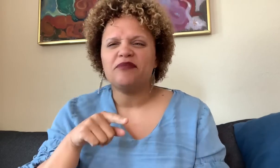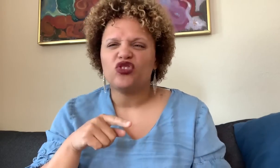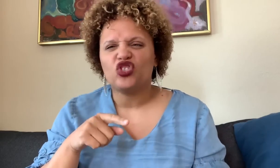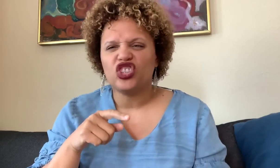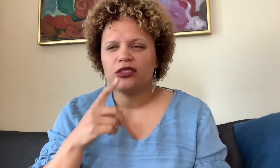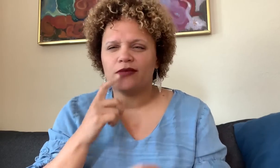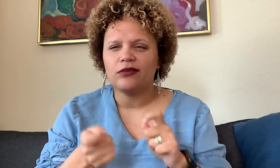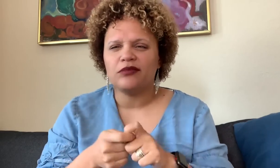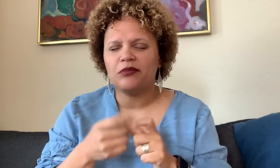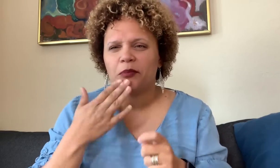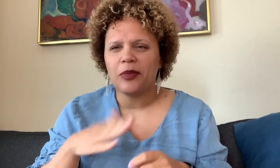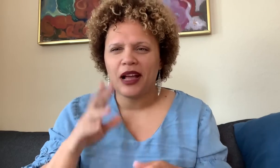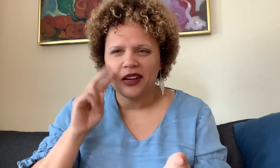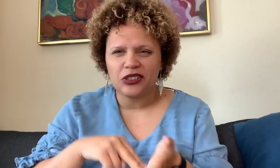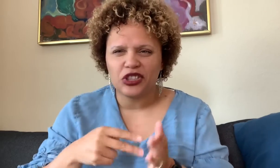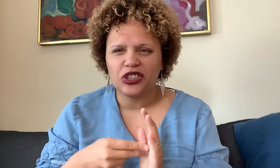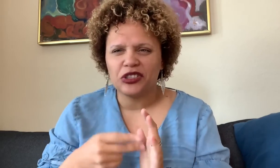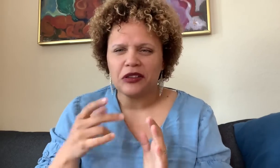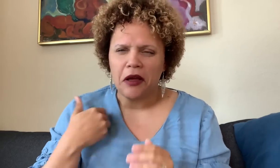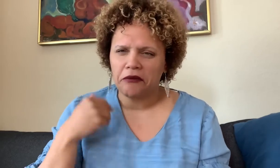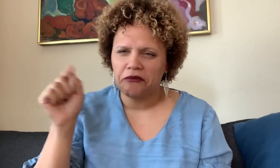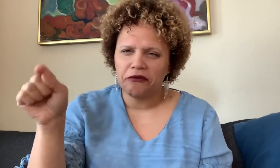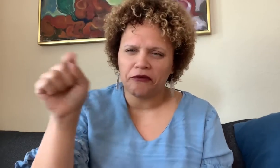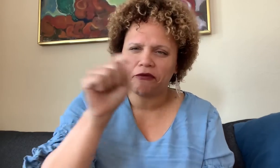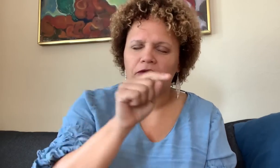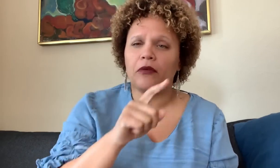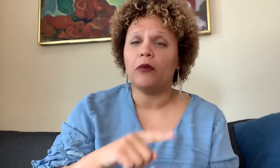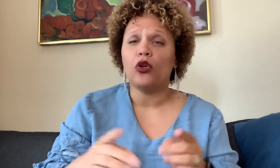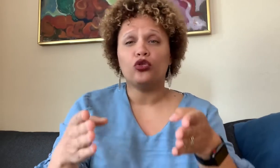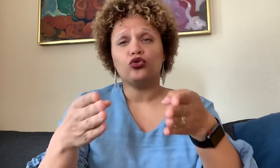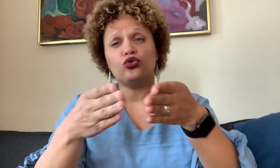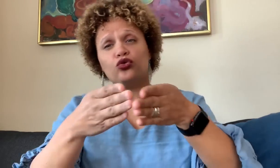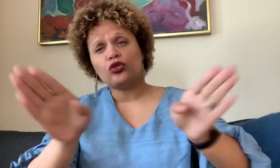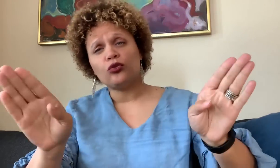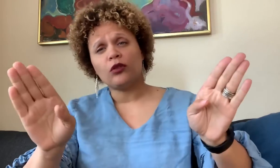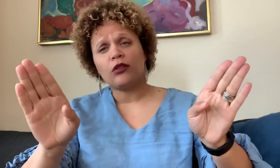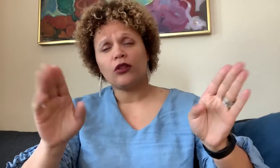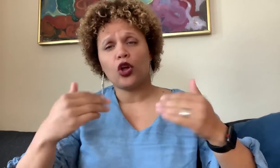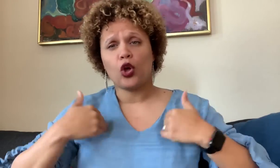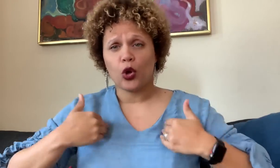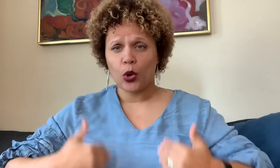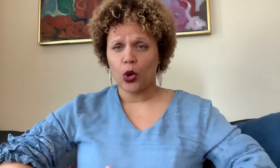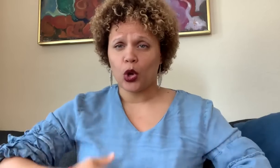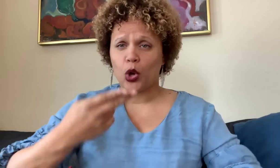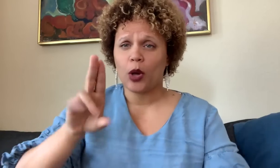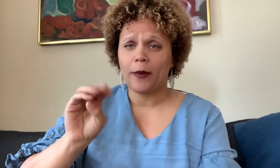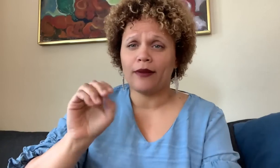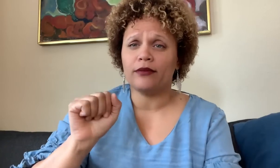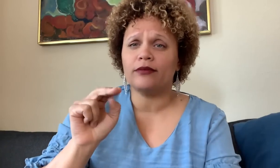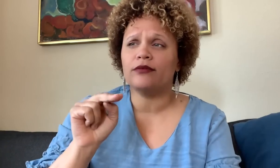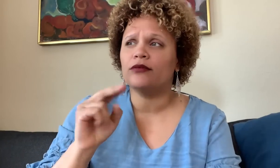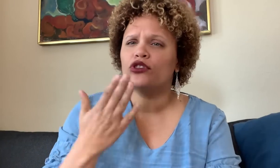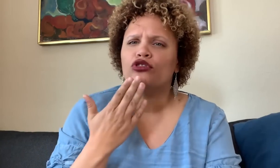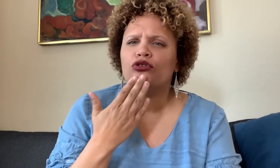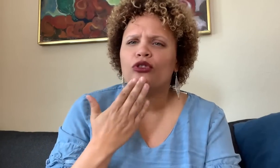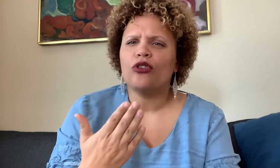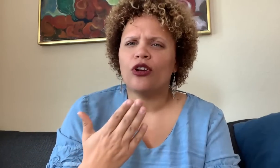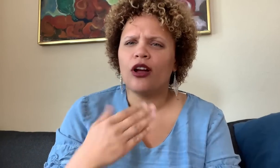While certainly, some people set out to harm with bad intentions, in general humans have good intentions at heart.